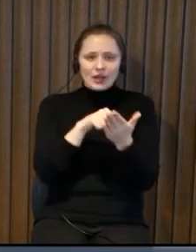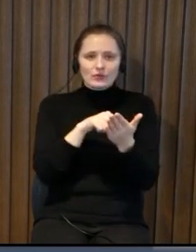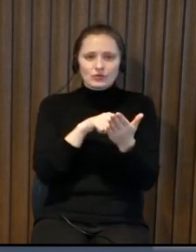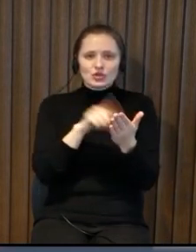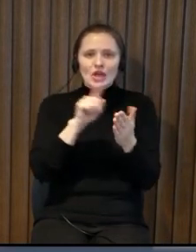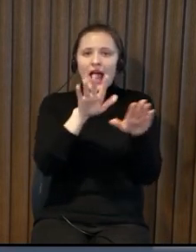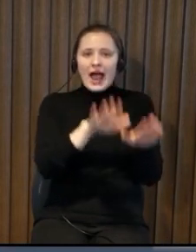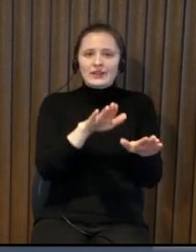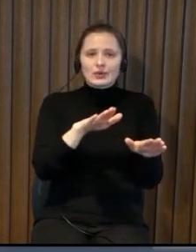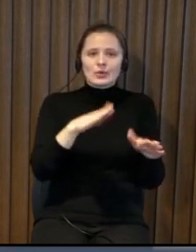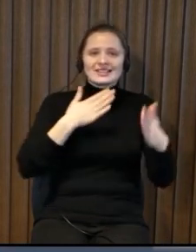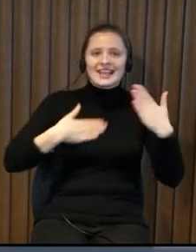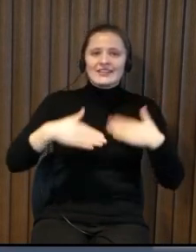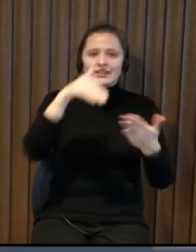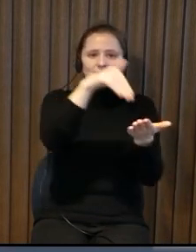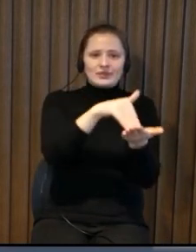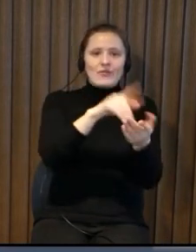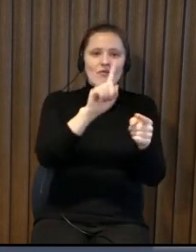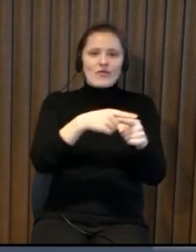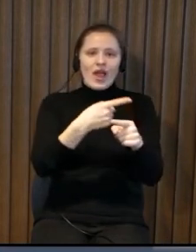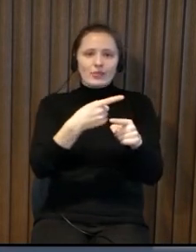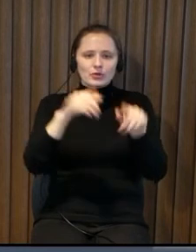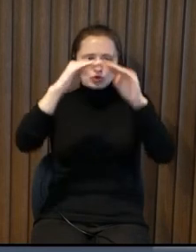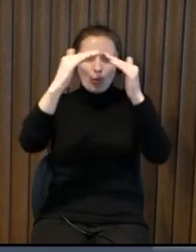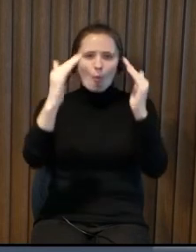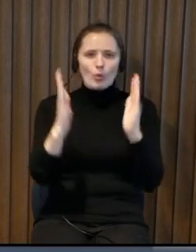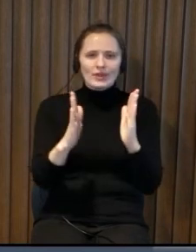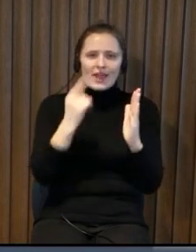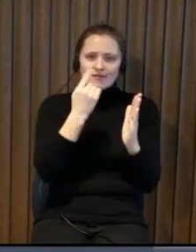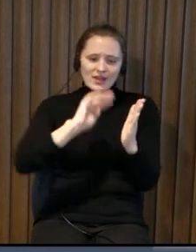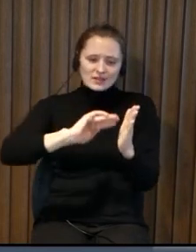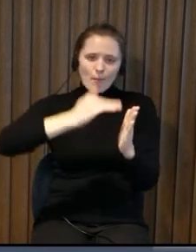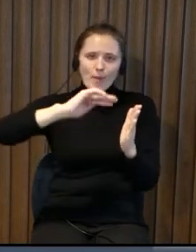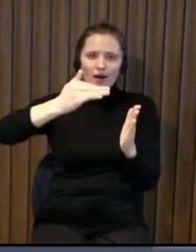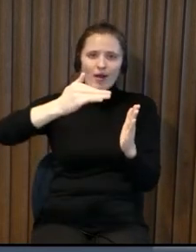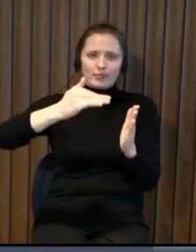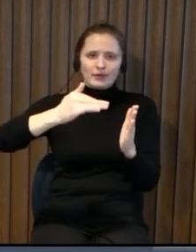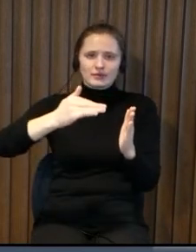but what about the example that vaccination point is actually placed on the parking